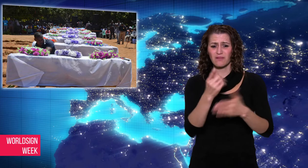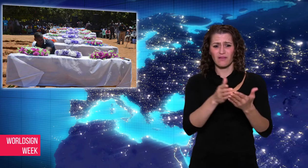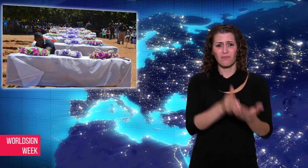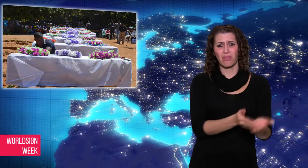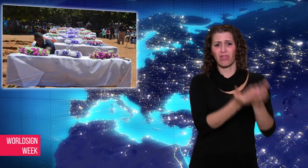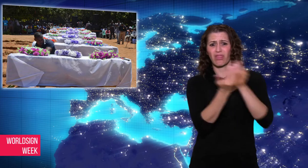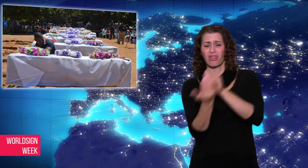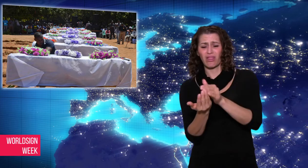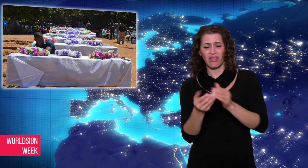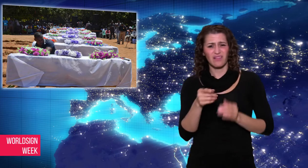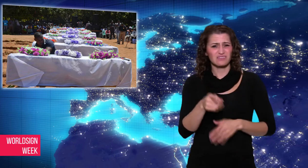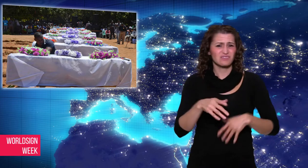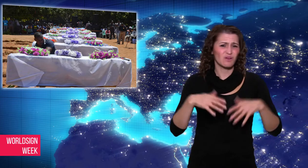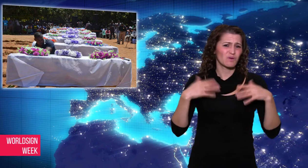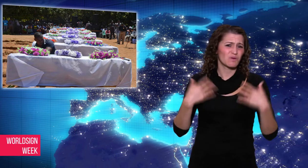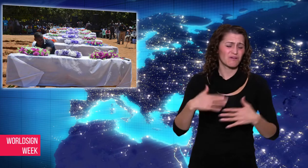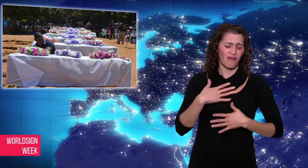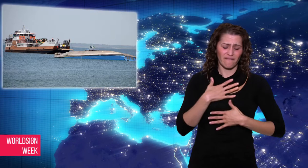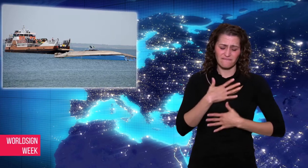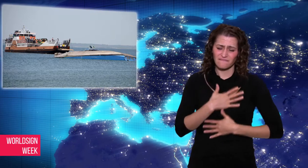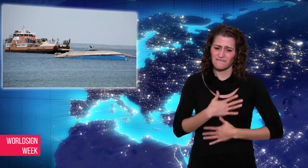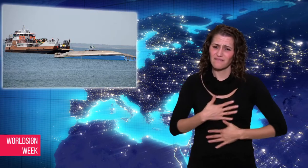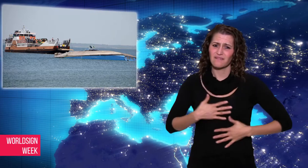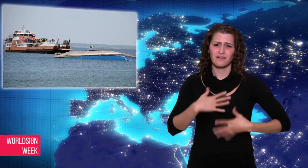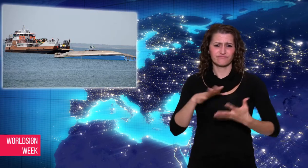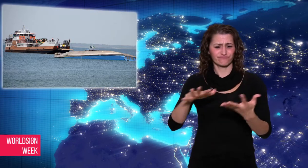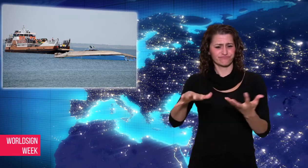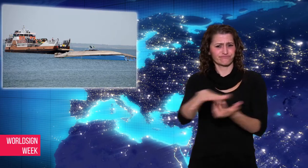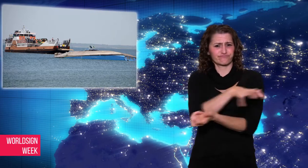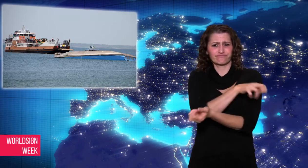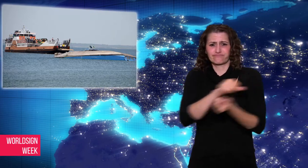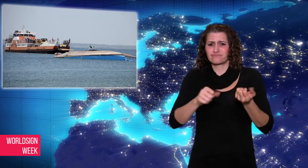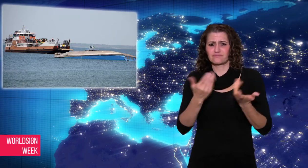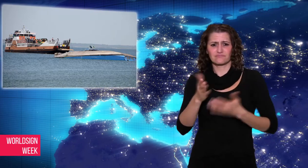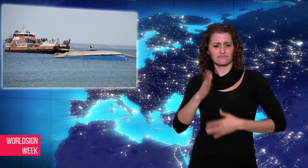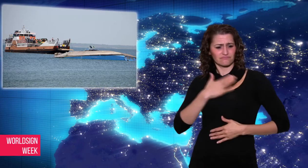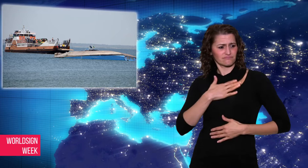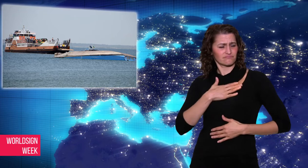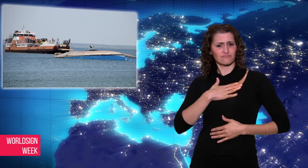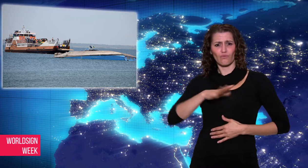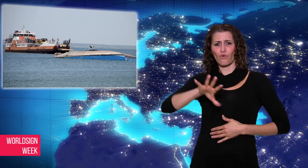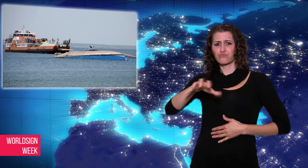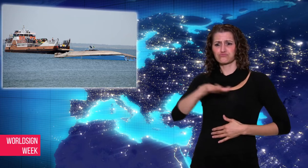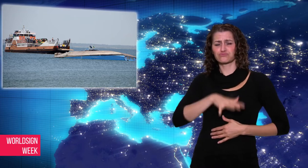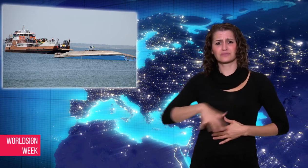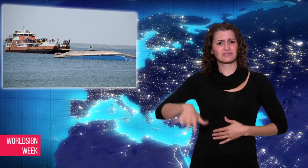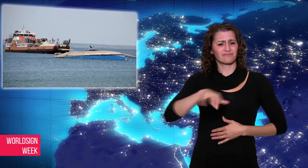trained. “This is a great